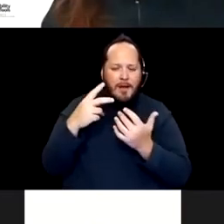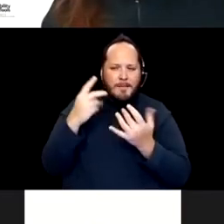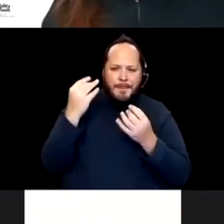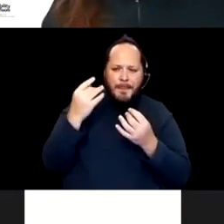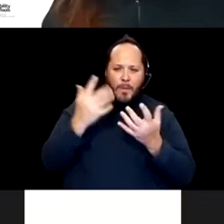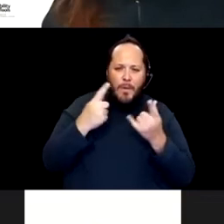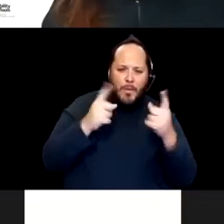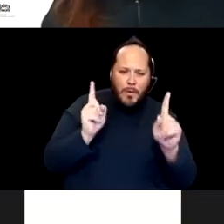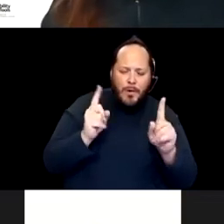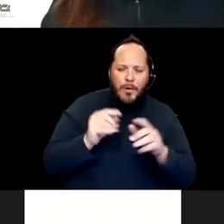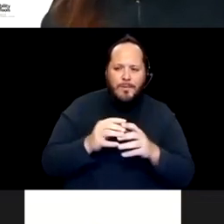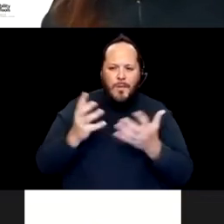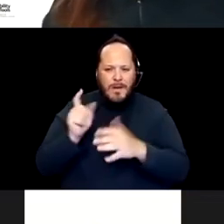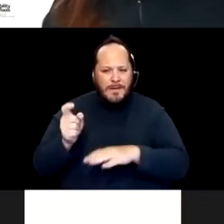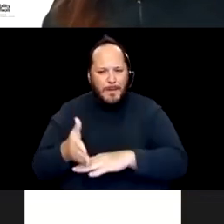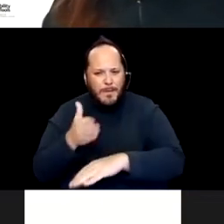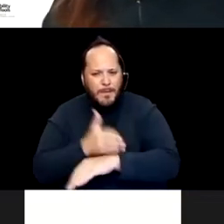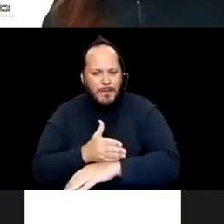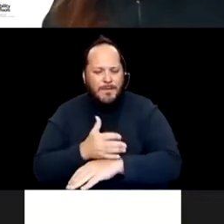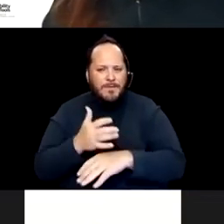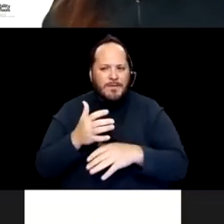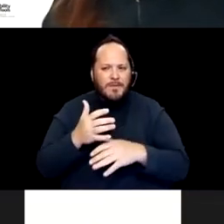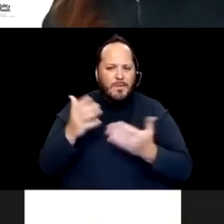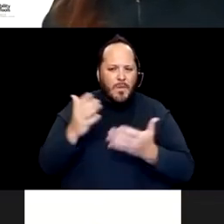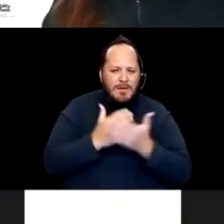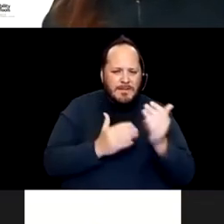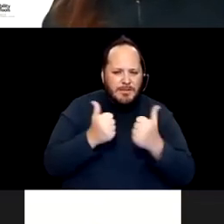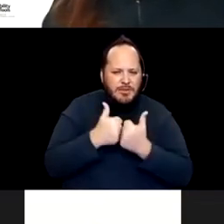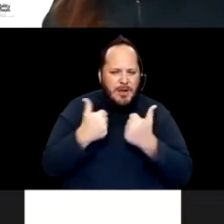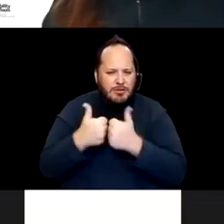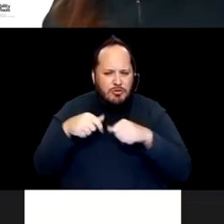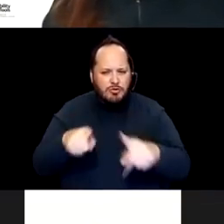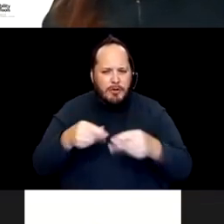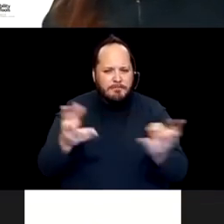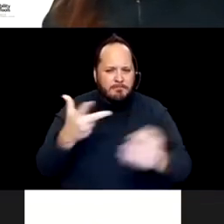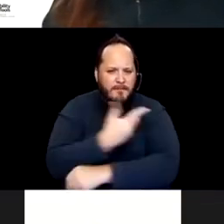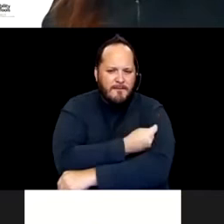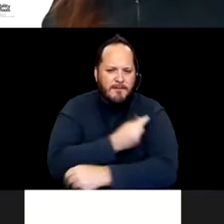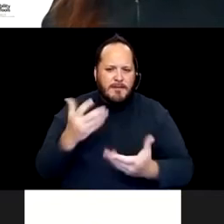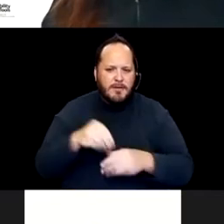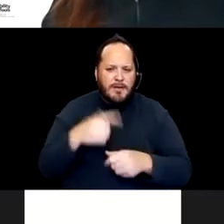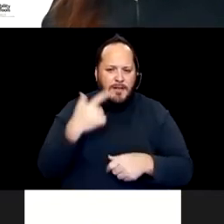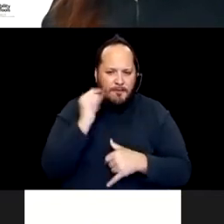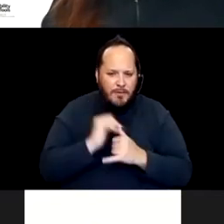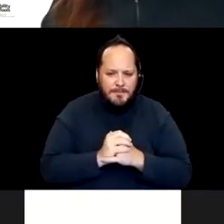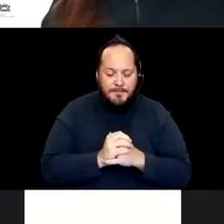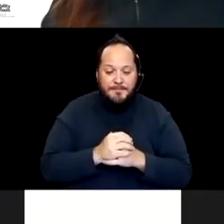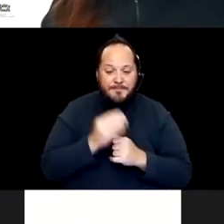in the area of vaccination in California. The five of us on the panel today are five who have worked